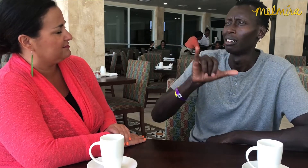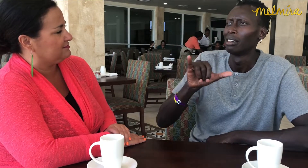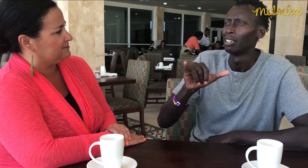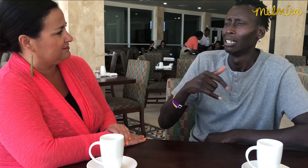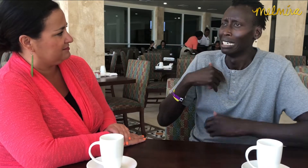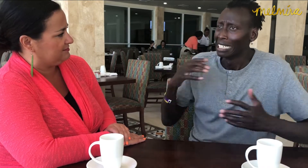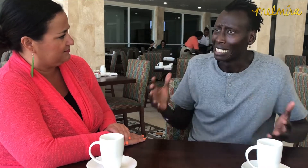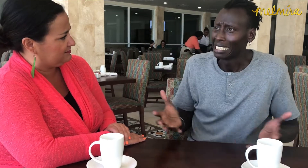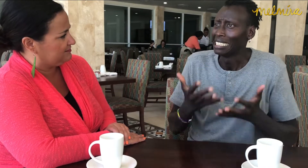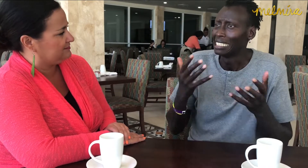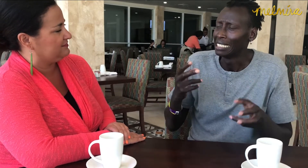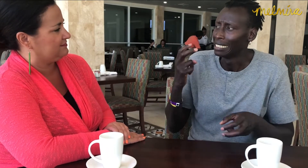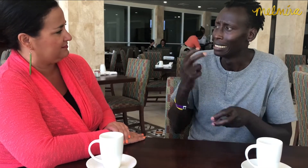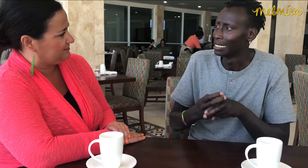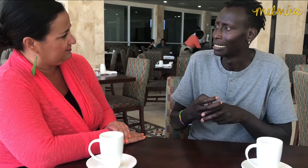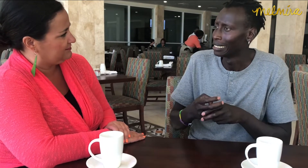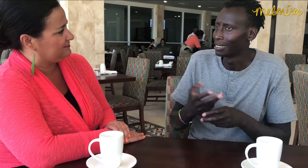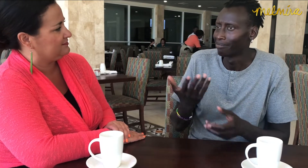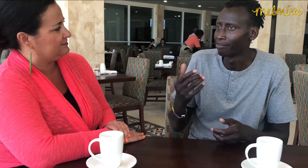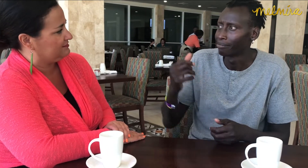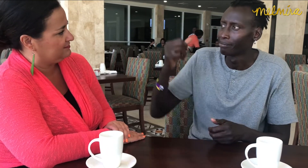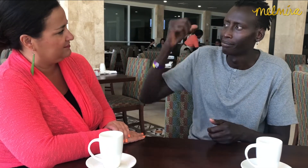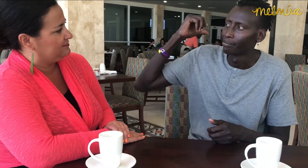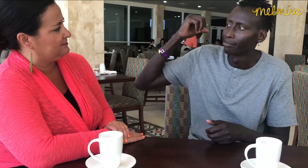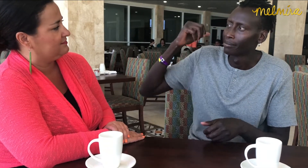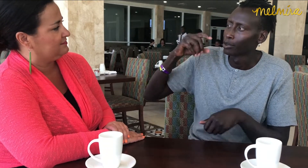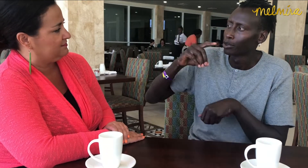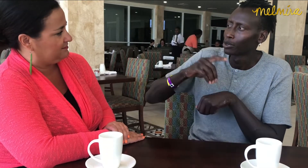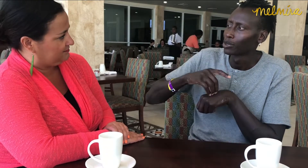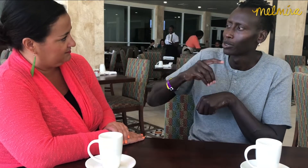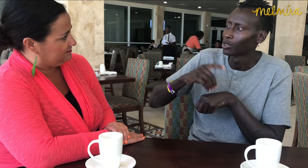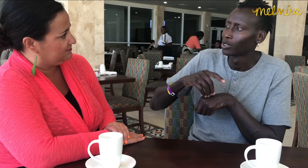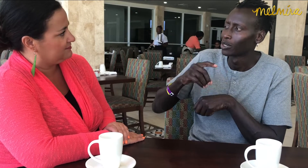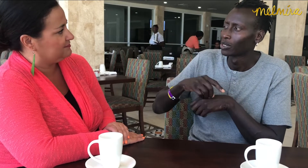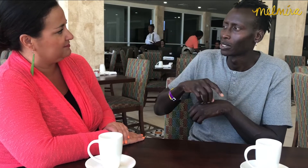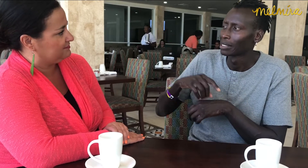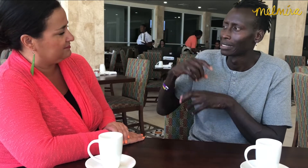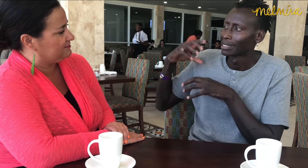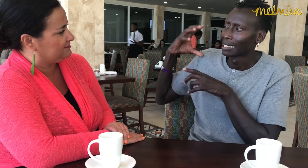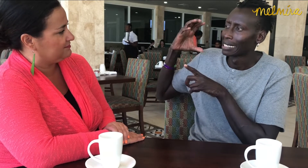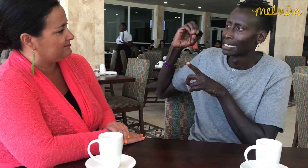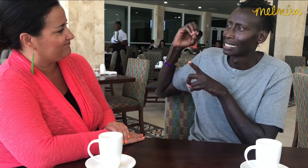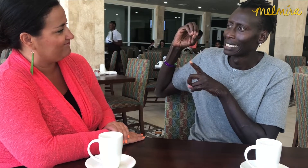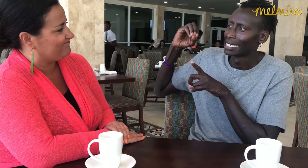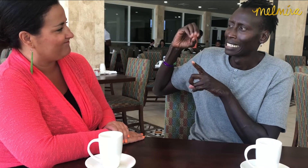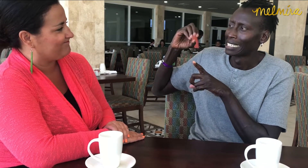I try to get involved, but it's hard. All doctors and the government are destroying our future.